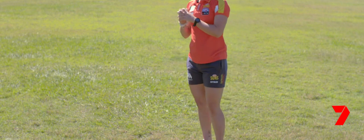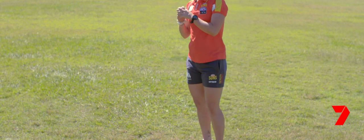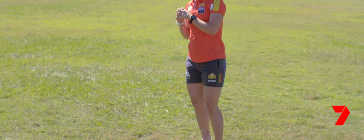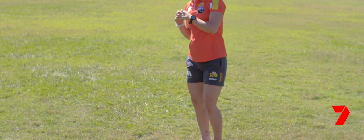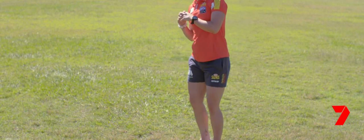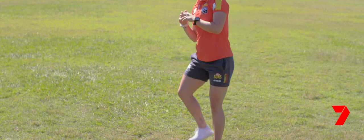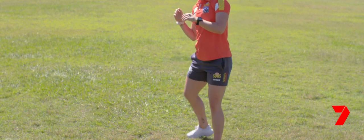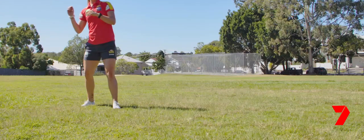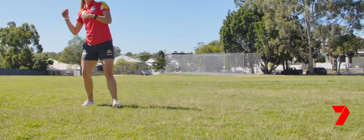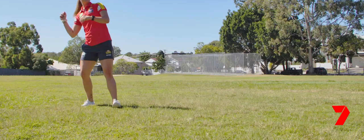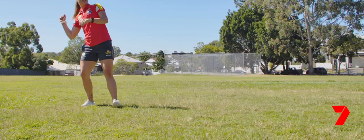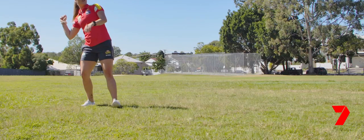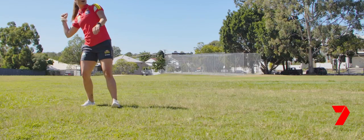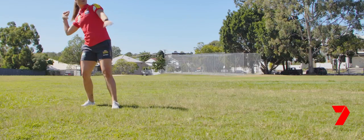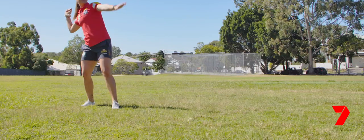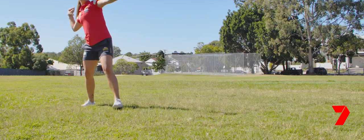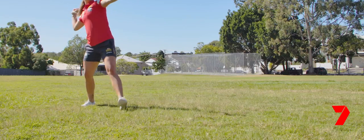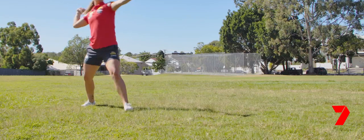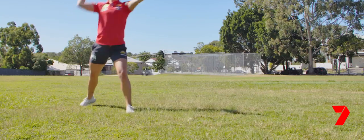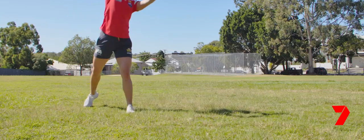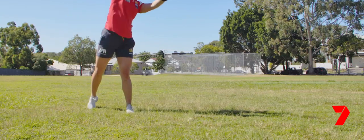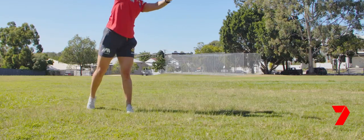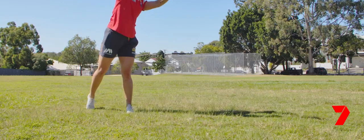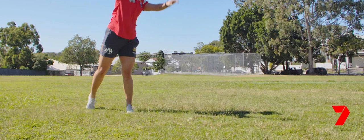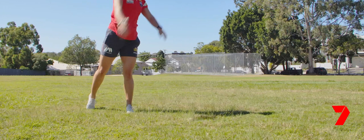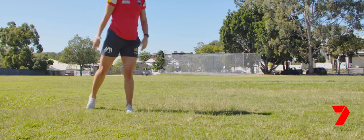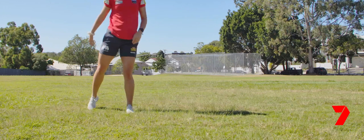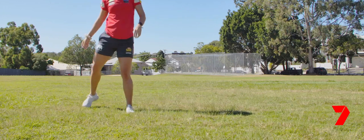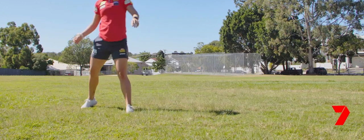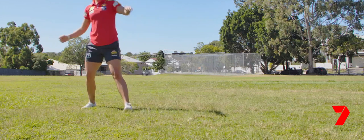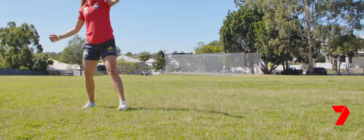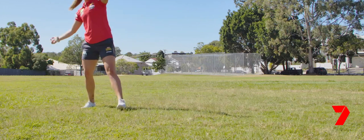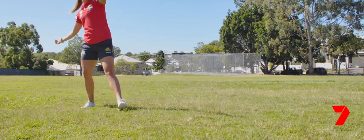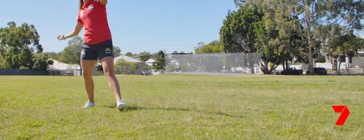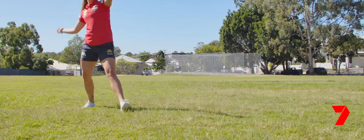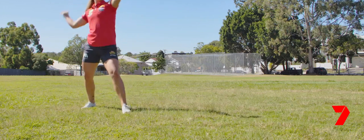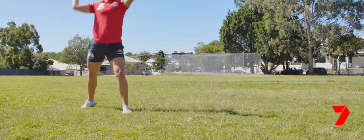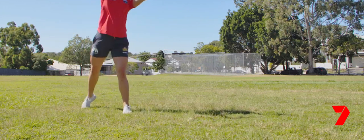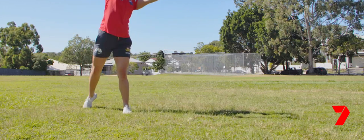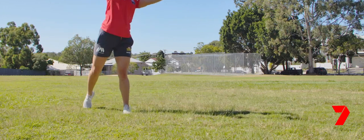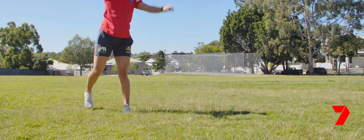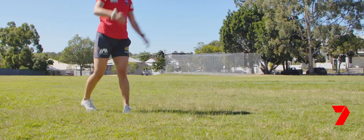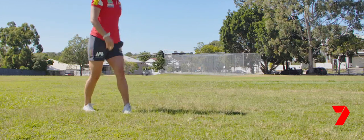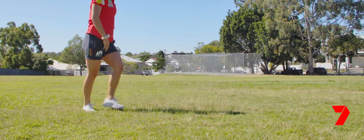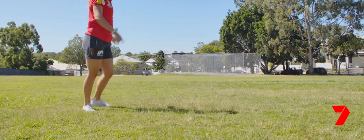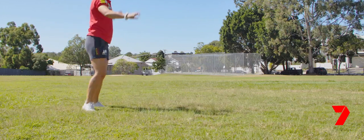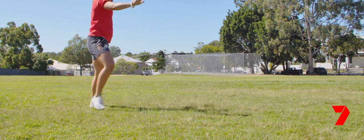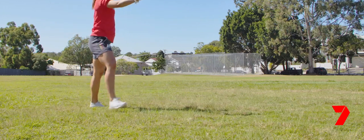We’re going to lean back, transfer our weight and throw it as far as you can. We’re going to do that a few times. Do it on both arms,